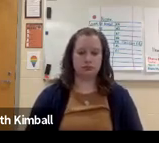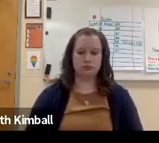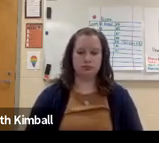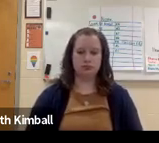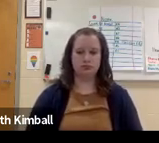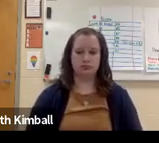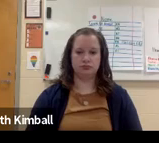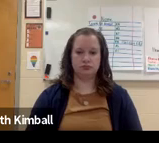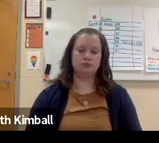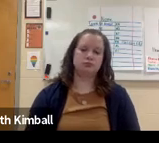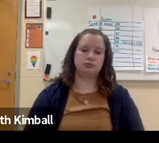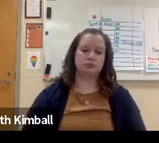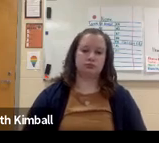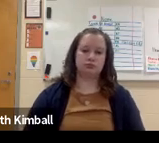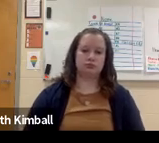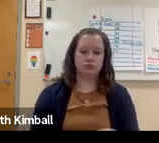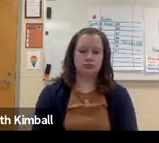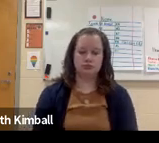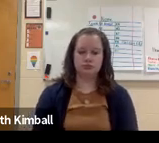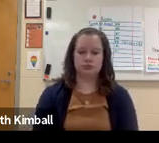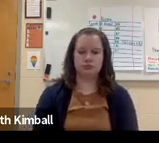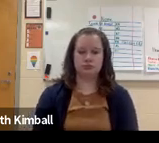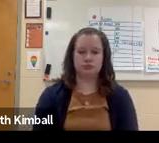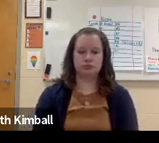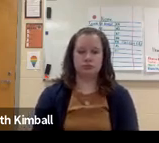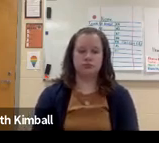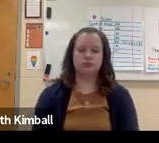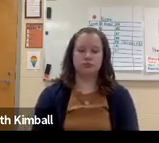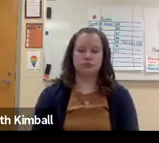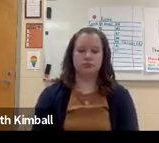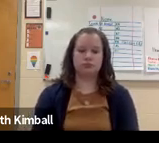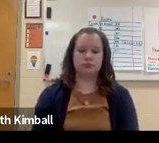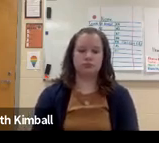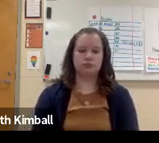Yeah, that's sort of what we read as well in the literature that we read about that.